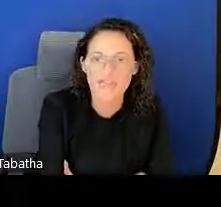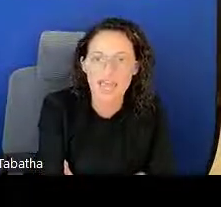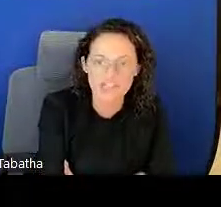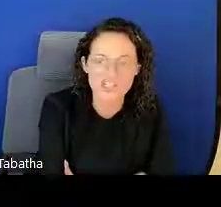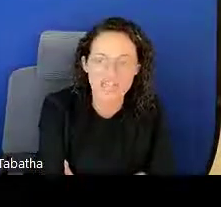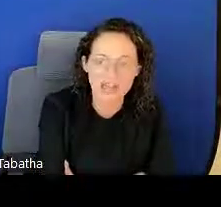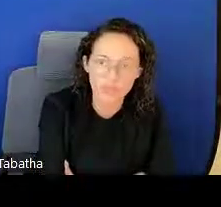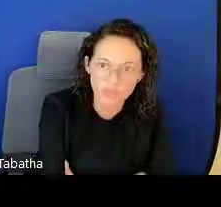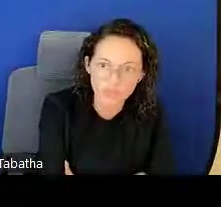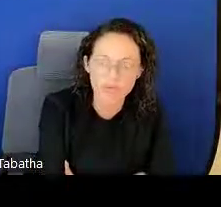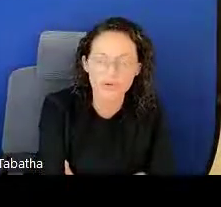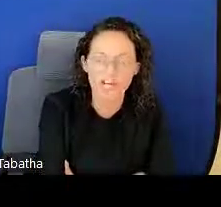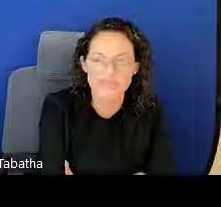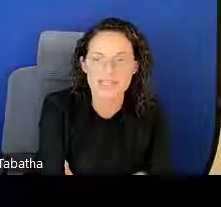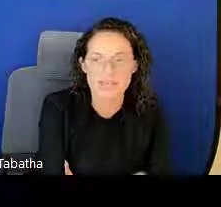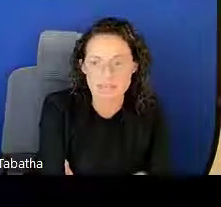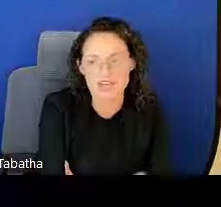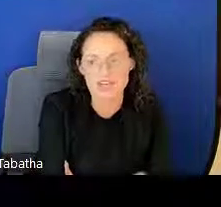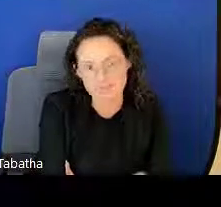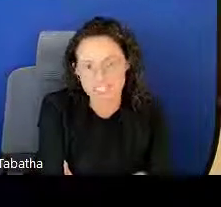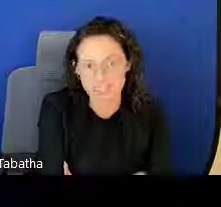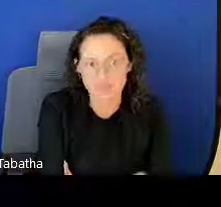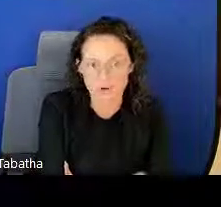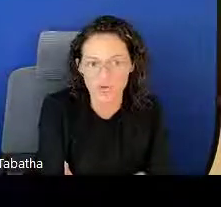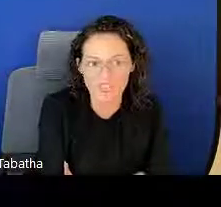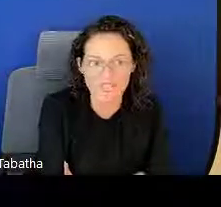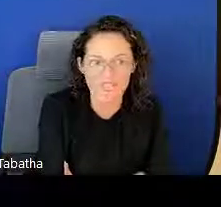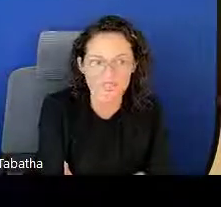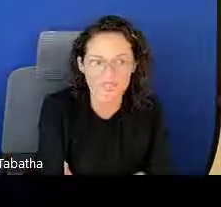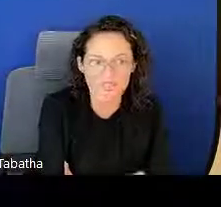that actually have went through the process themselves and received awards.